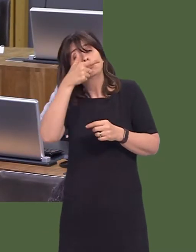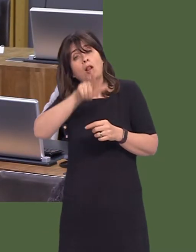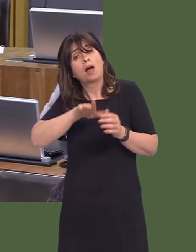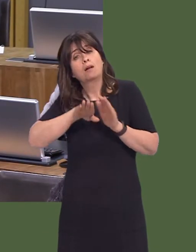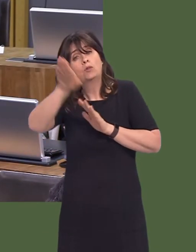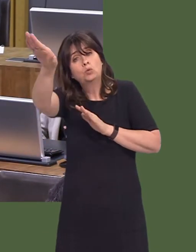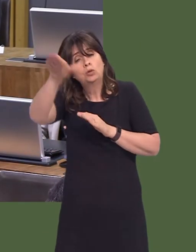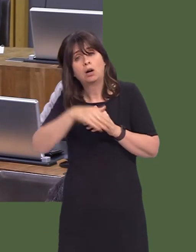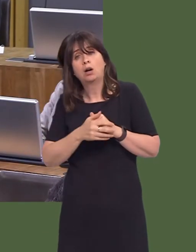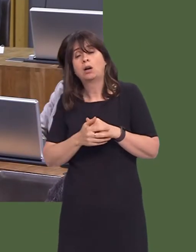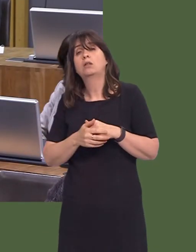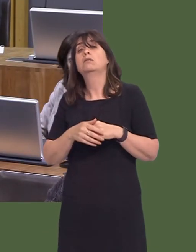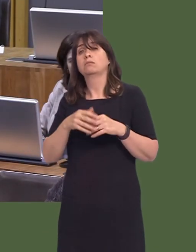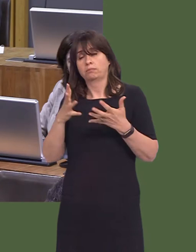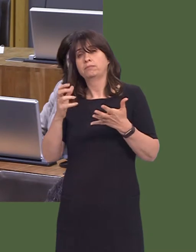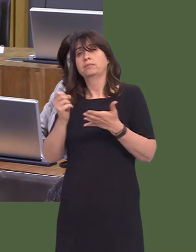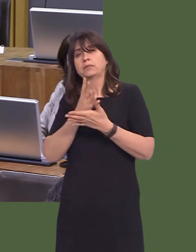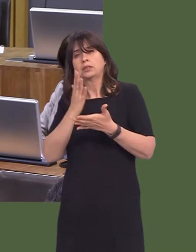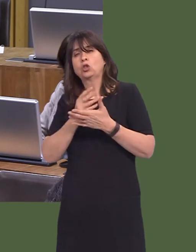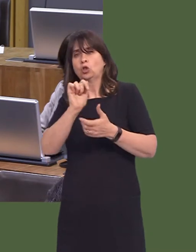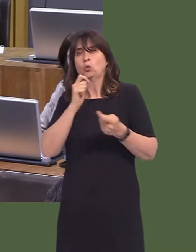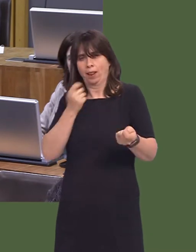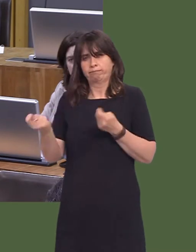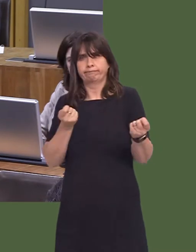I do hope that you are able to keep the wheels of Government moving forward, because, as